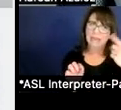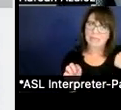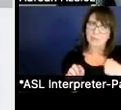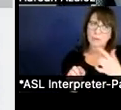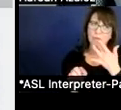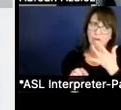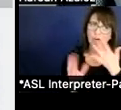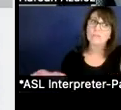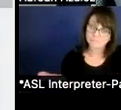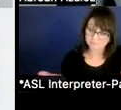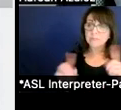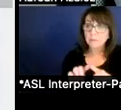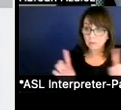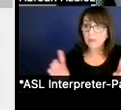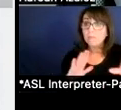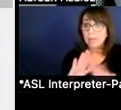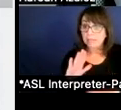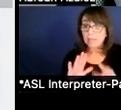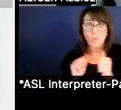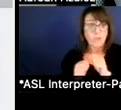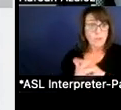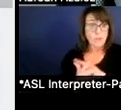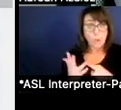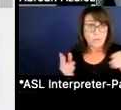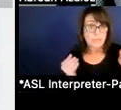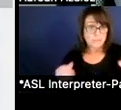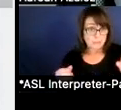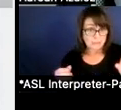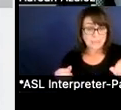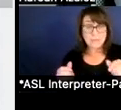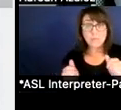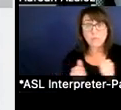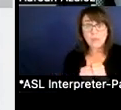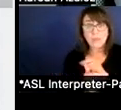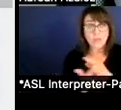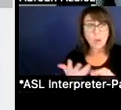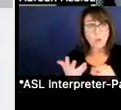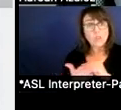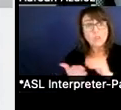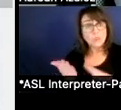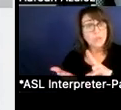And so basically, with those expenses, with those student enrollment numbers,